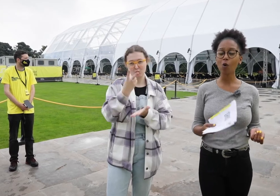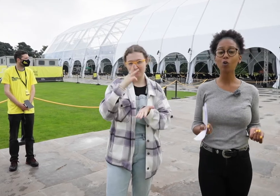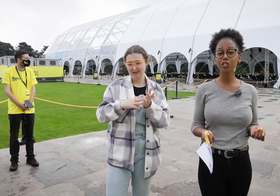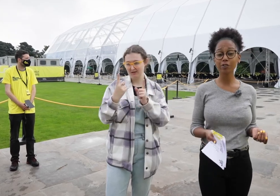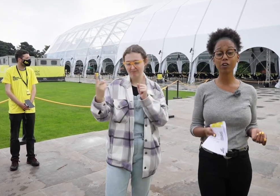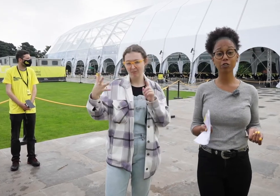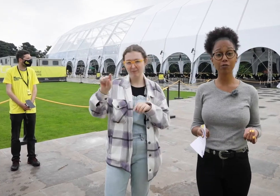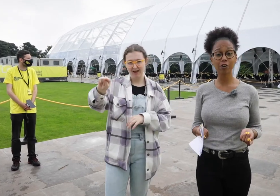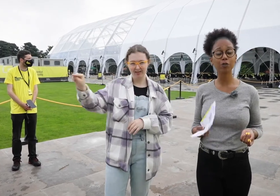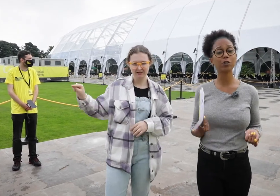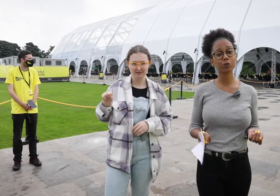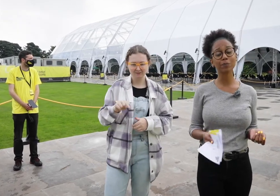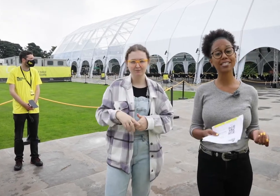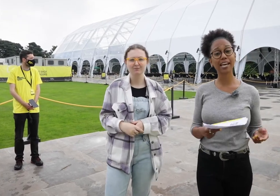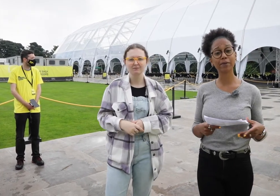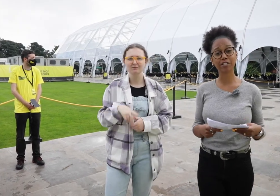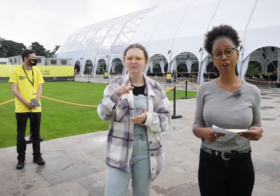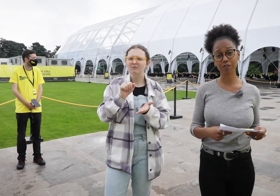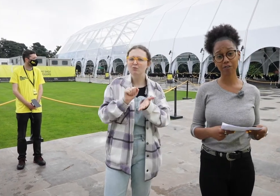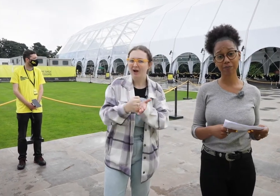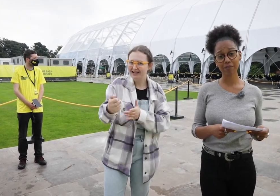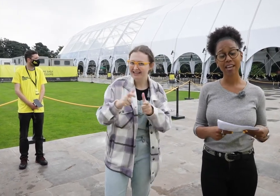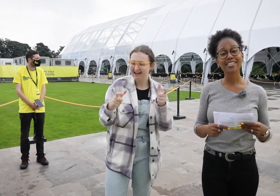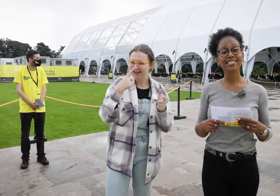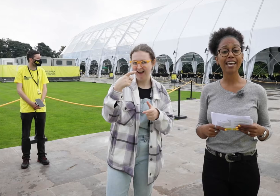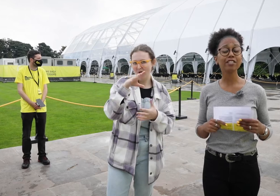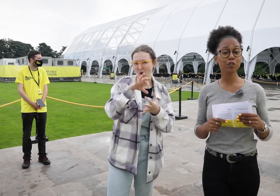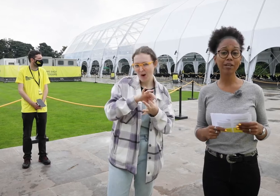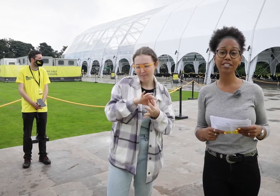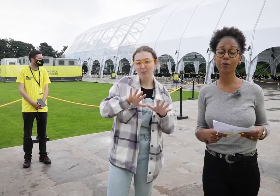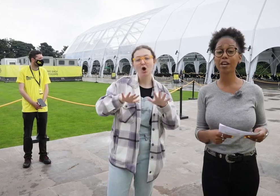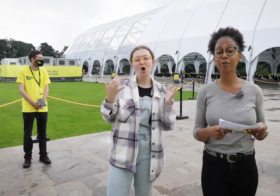or show it on your phone which will then be scanned by staff. Stay two metres away from